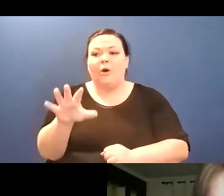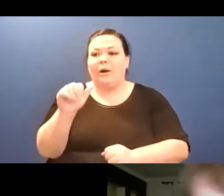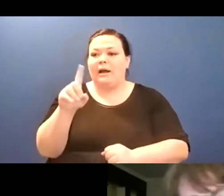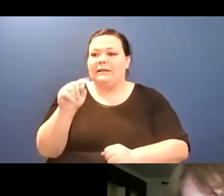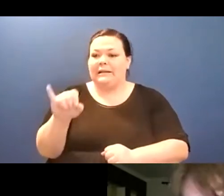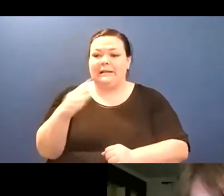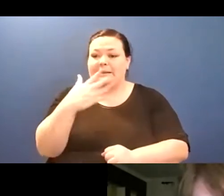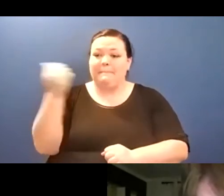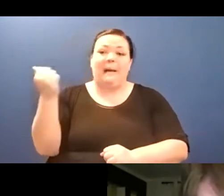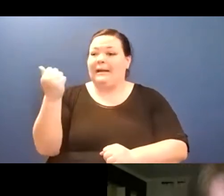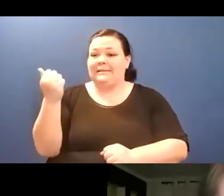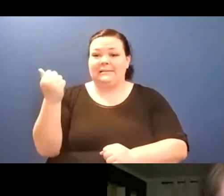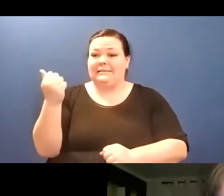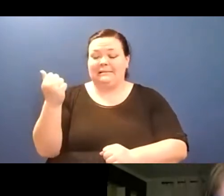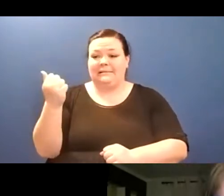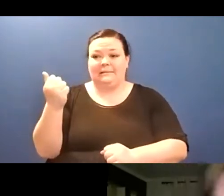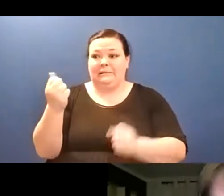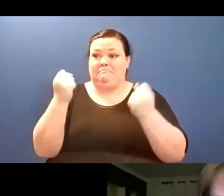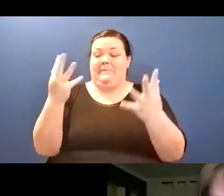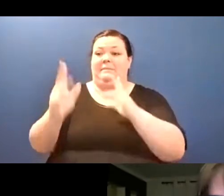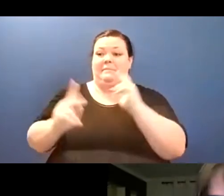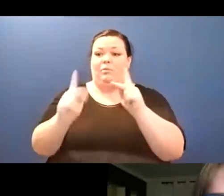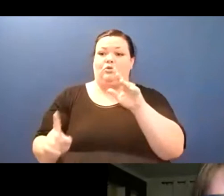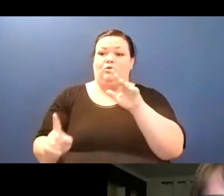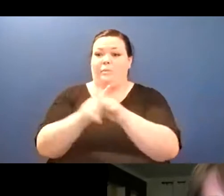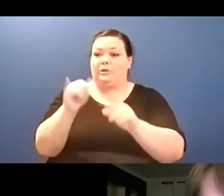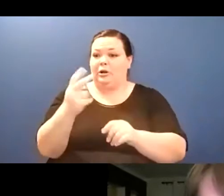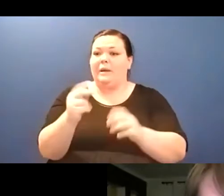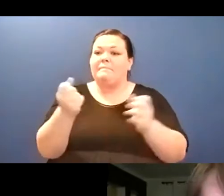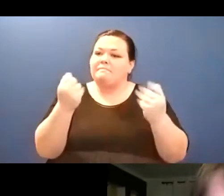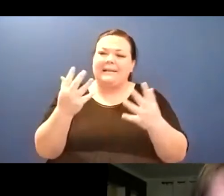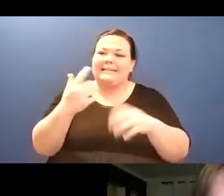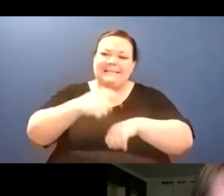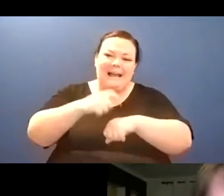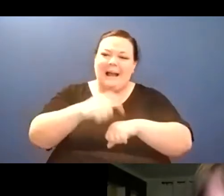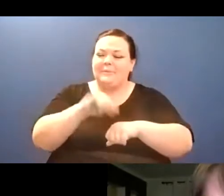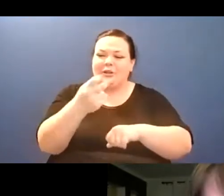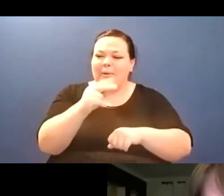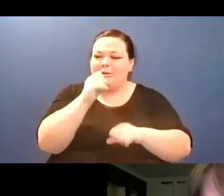contact information in the chat, um, we really are-- all one of our main goals is to help people,